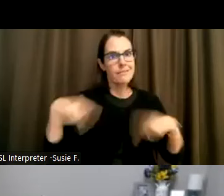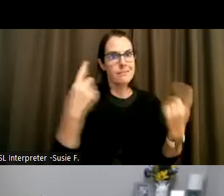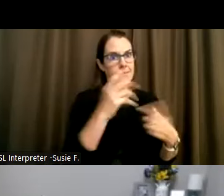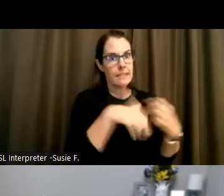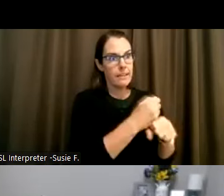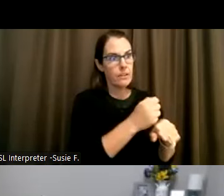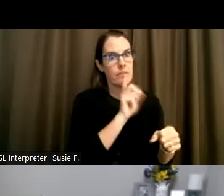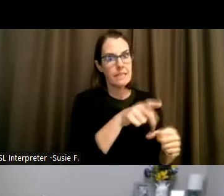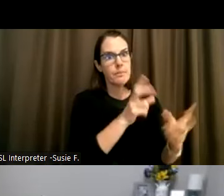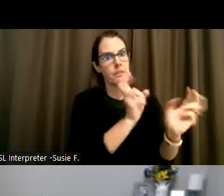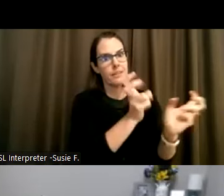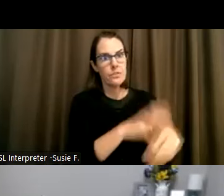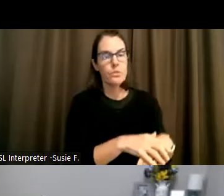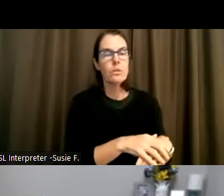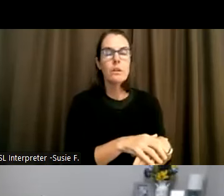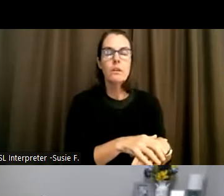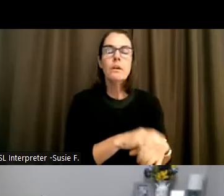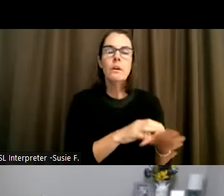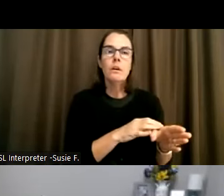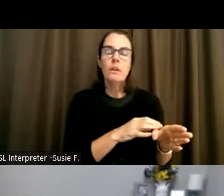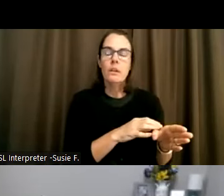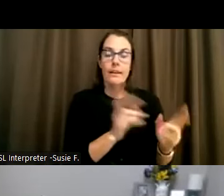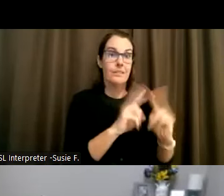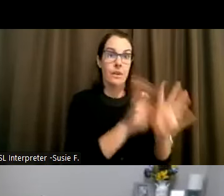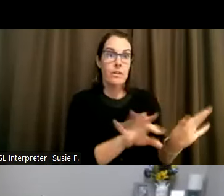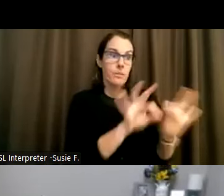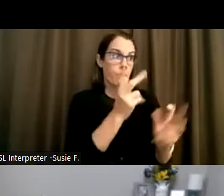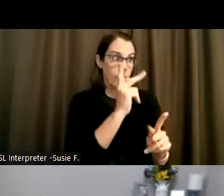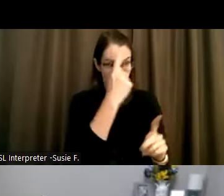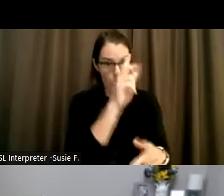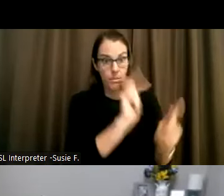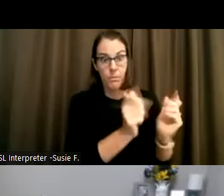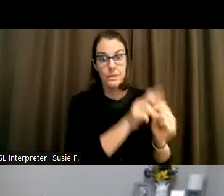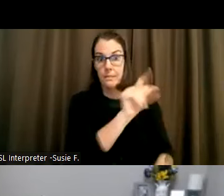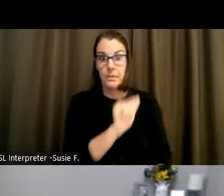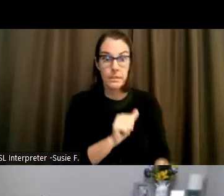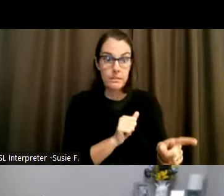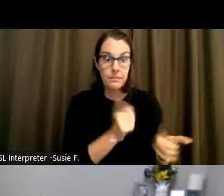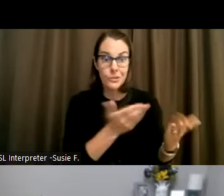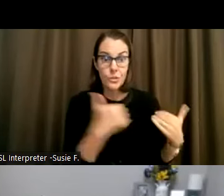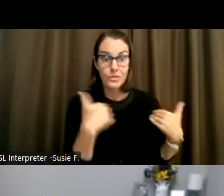different levels and and it's very important to people with disabilities and then of course in this new age